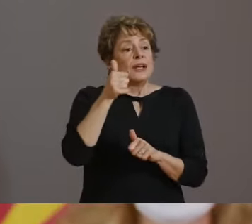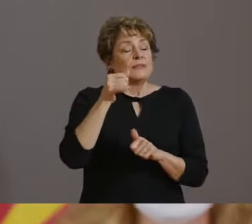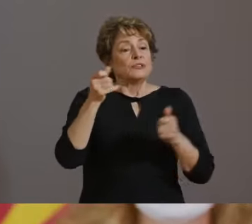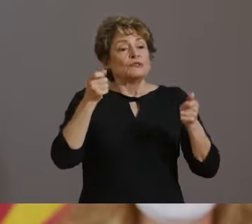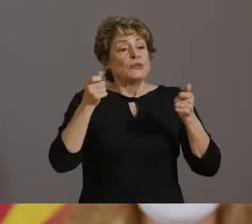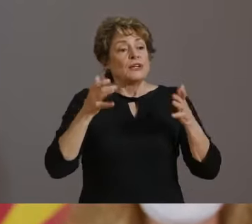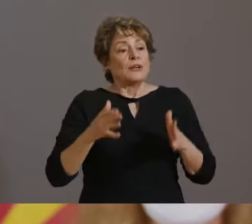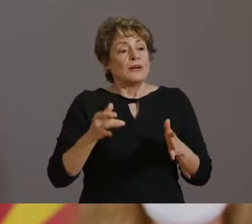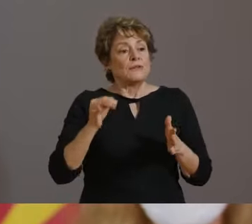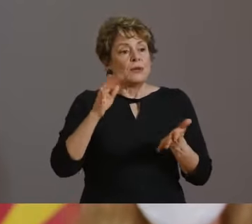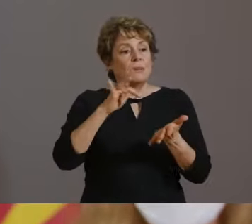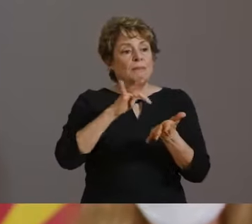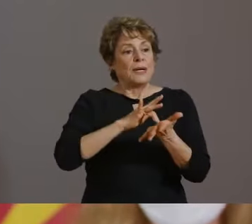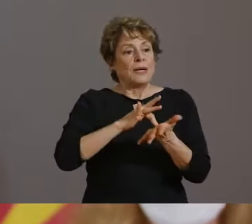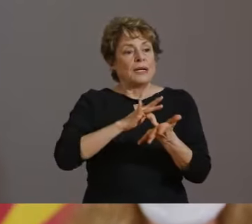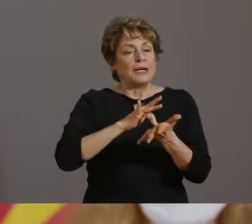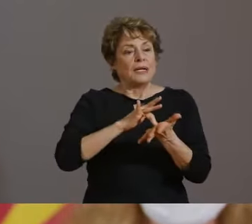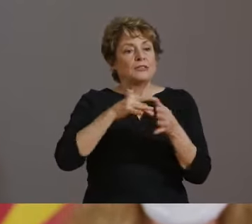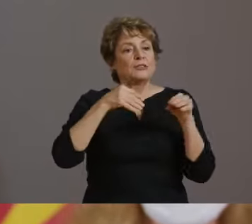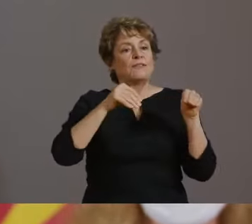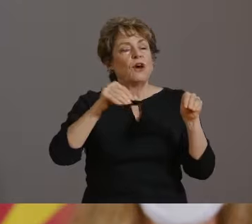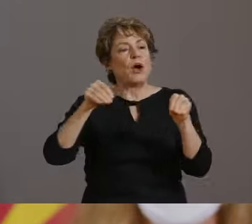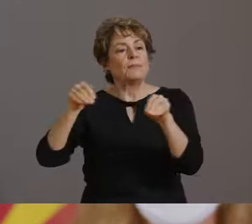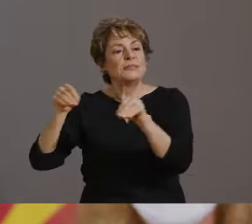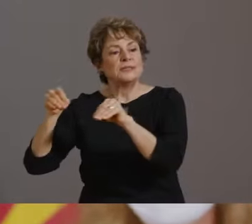TODAY WE HAVE A VERY IMPORTANT ANNOUNCEMENT.